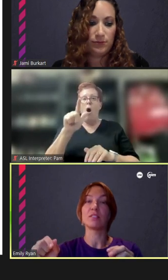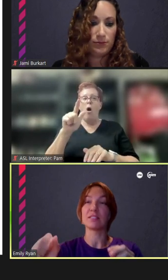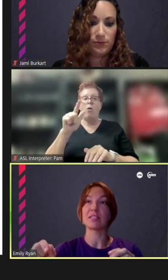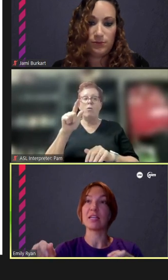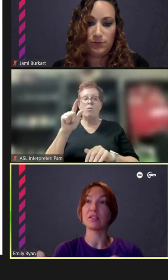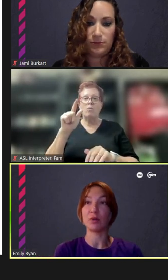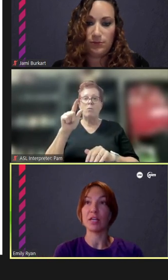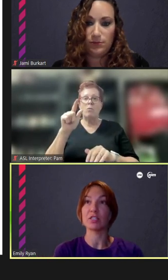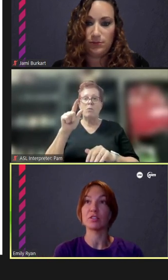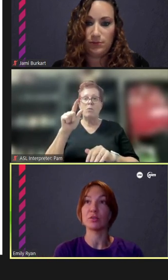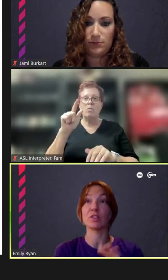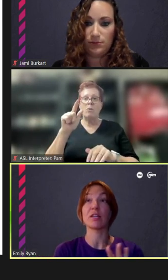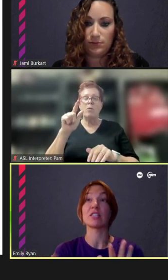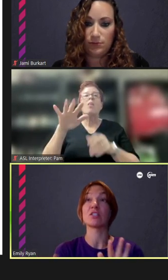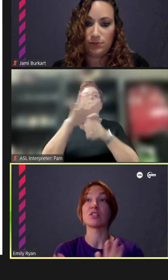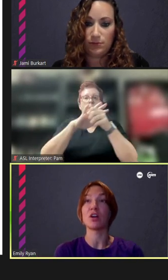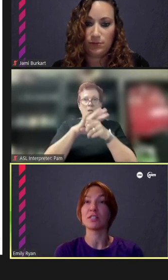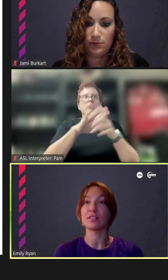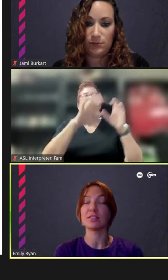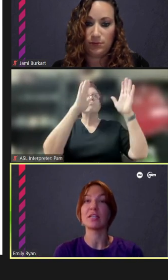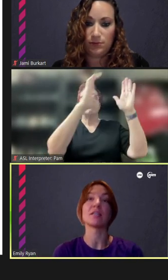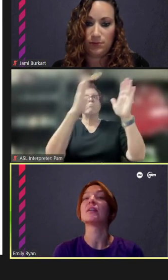the designated locations. Those locations are designated,